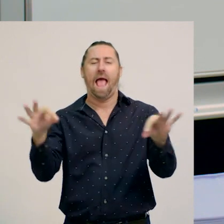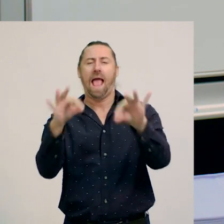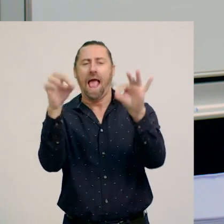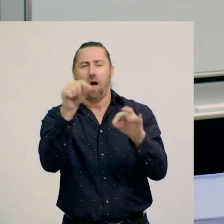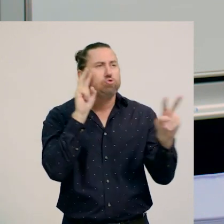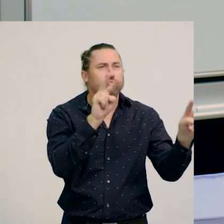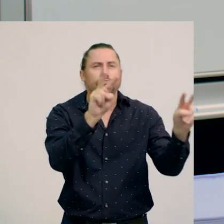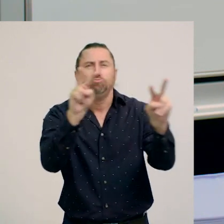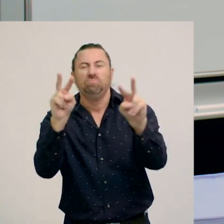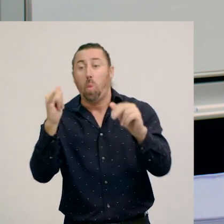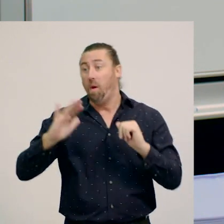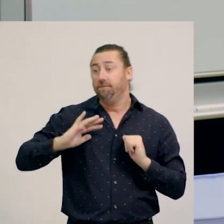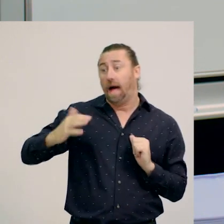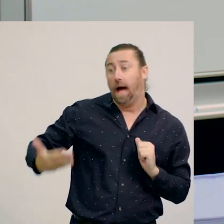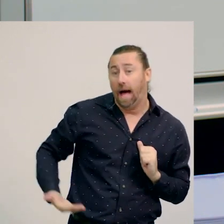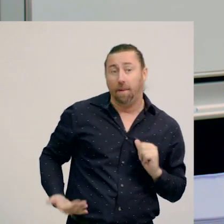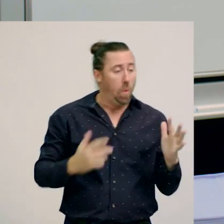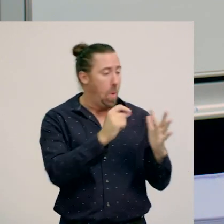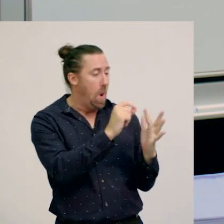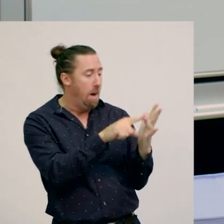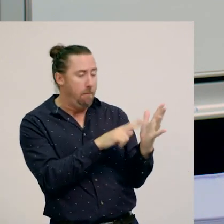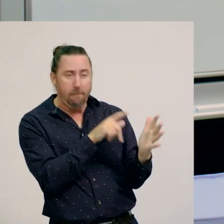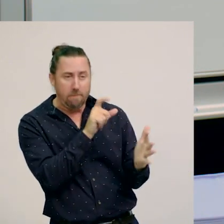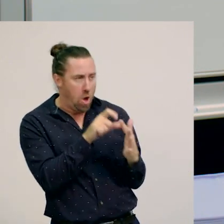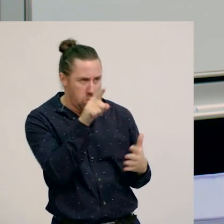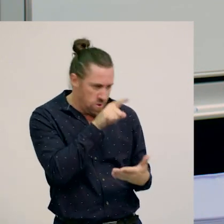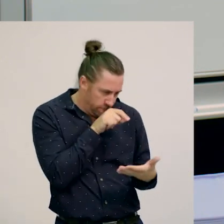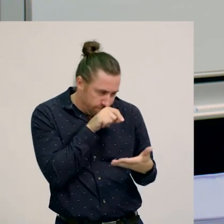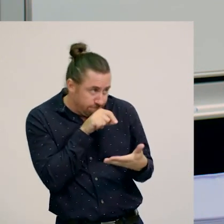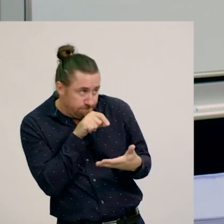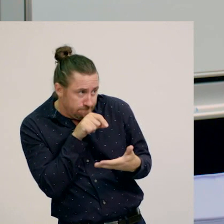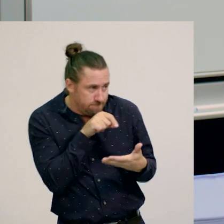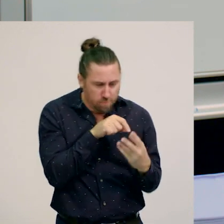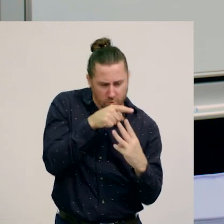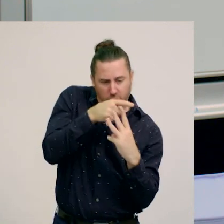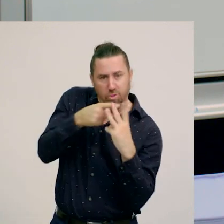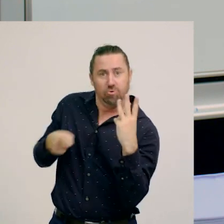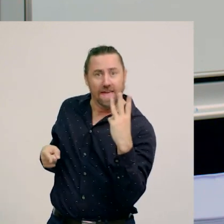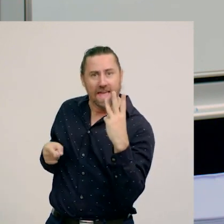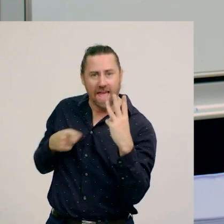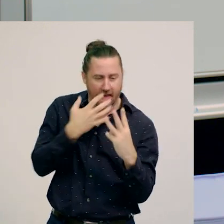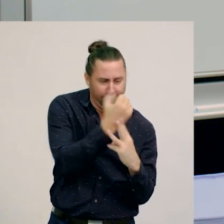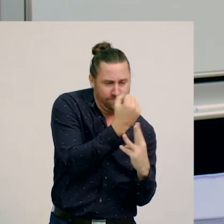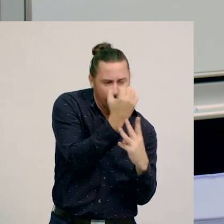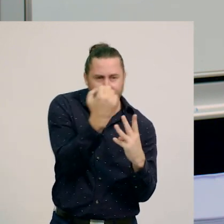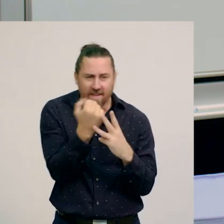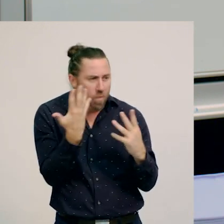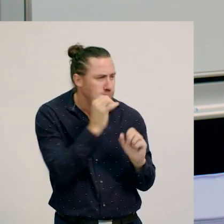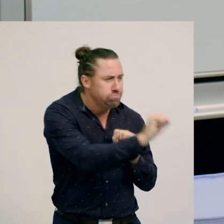or a different type of environment, like a farmland or a pond, and identify the producers, consumers, and decomposers.